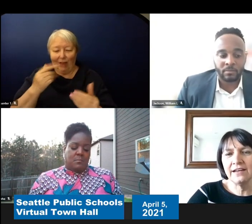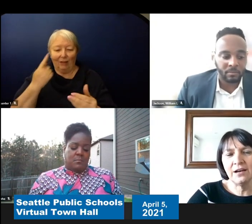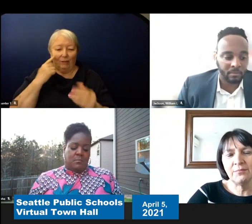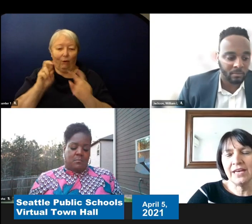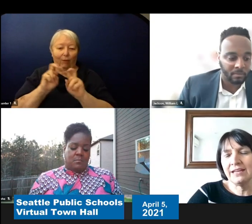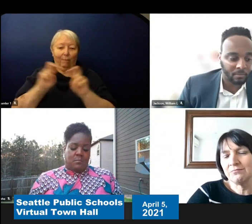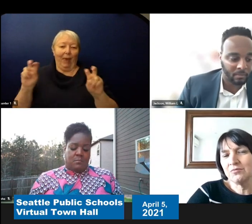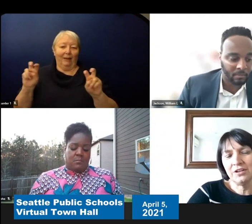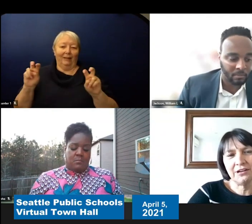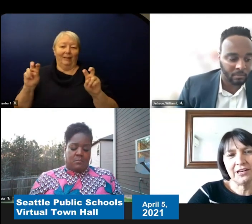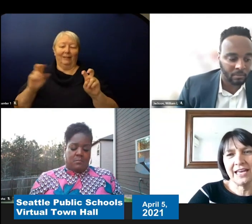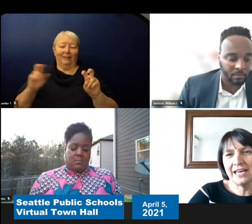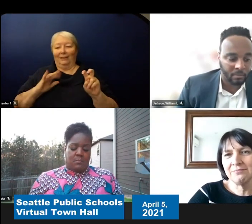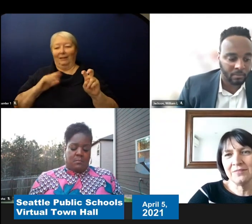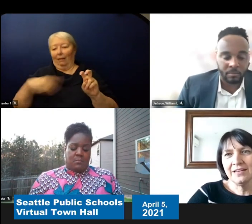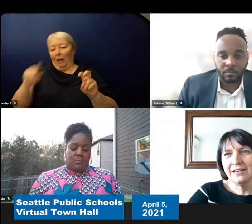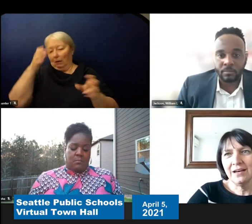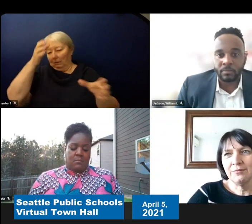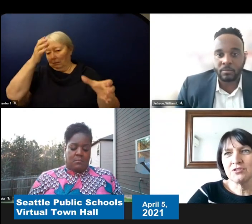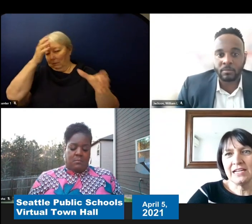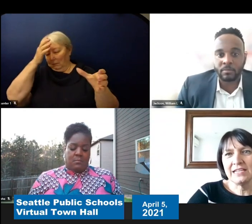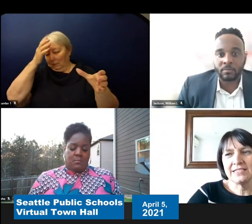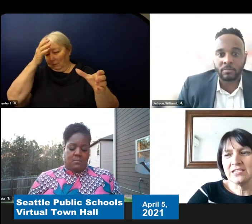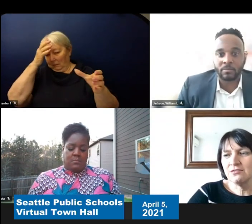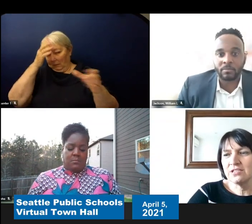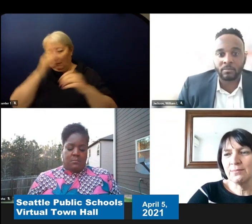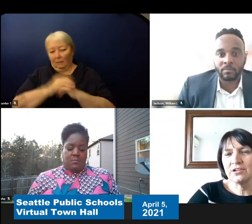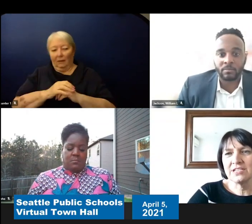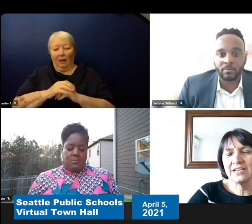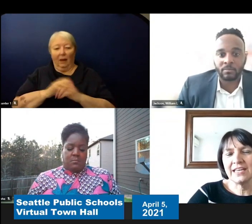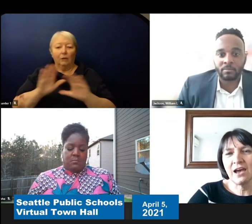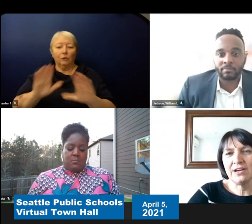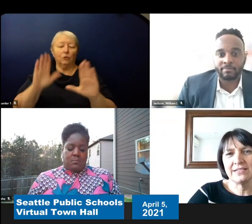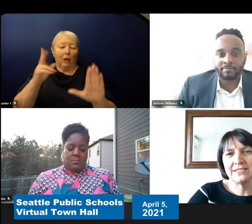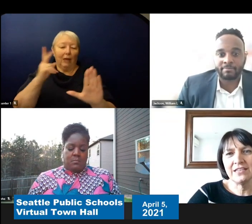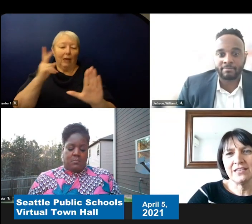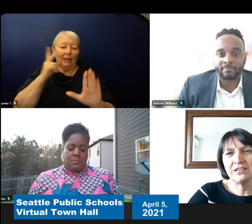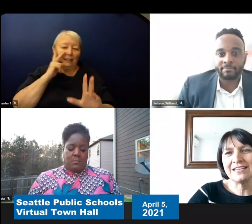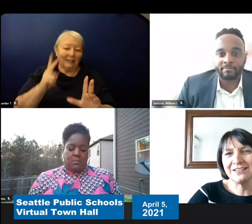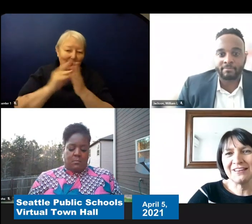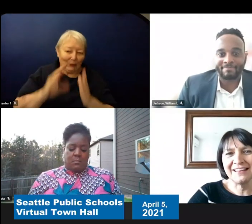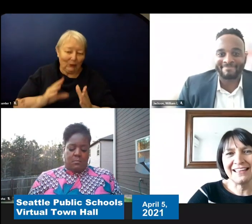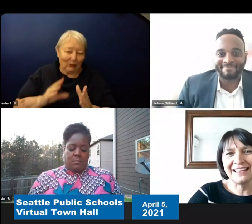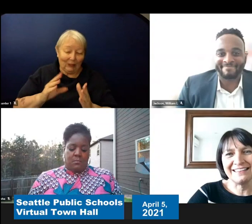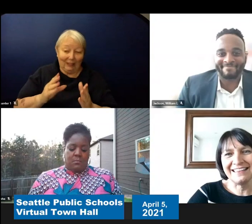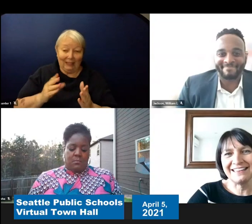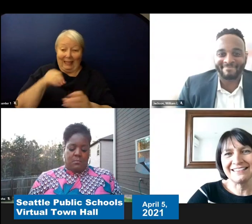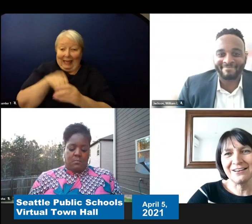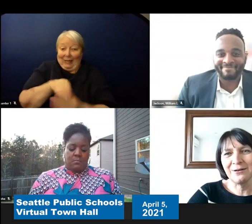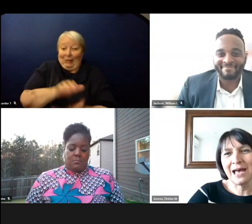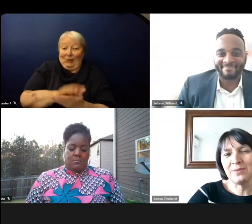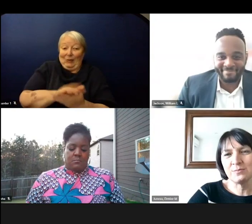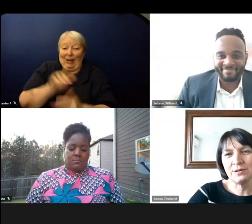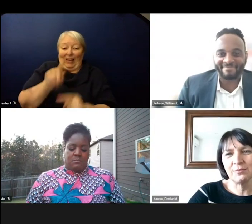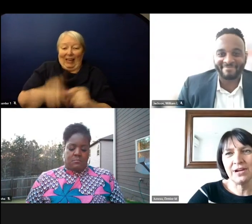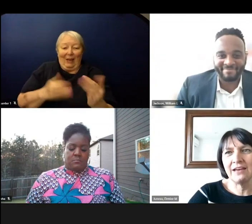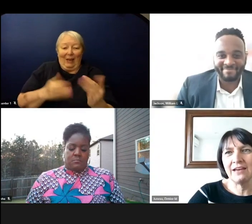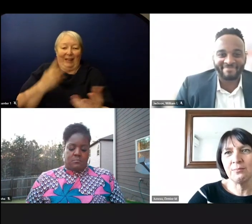And you know again it was great to see students in-person. Can't wait to see the rest of you on the 19th. And so happy spring break everybody.